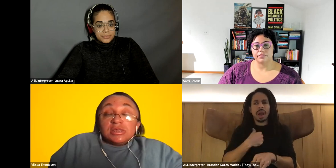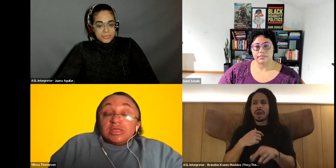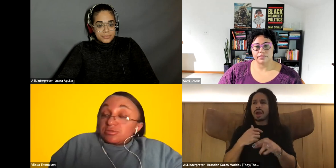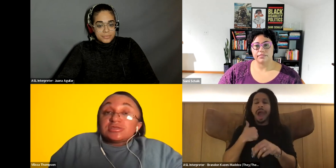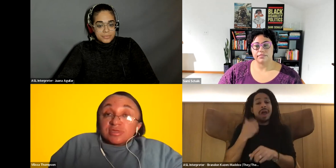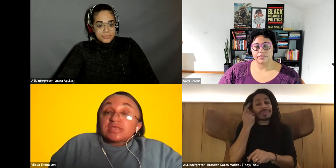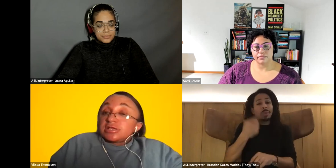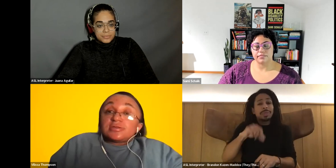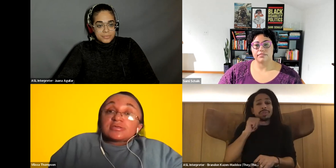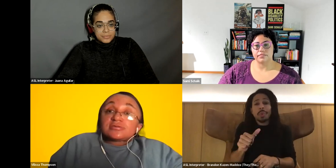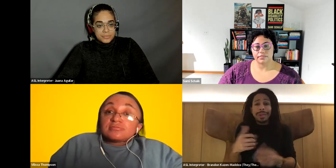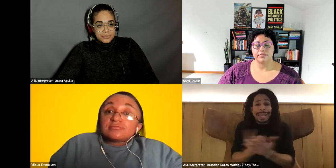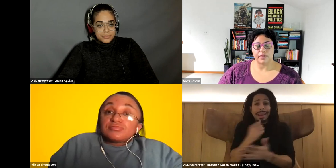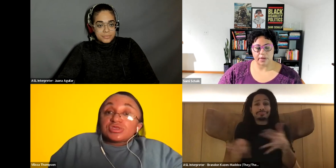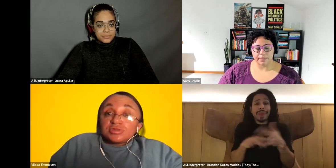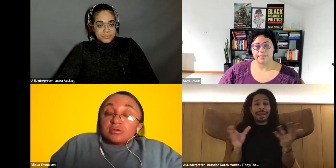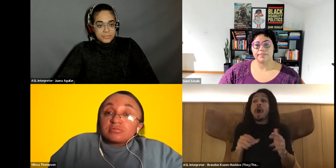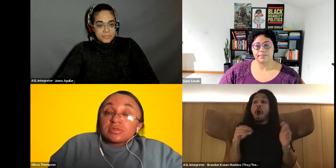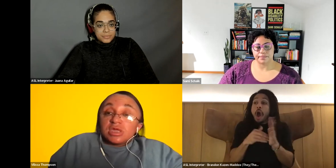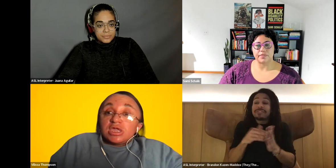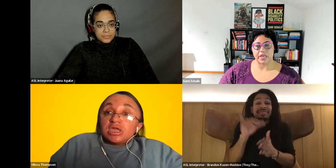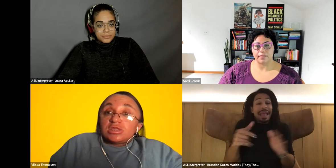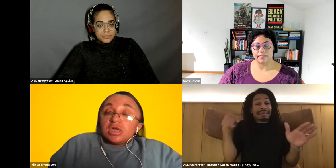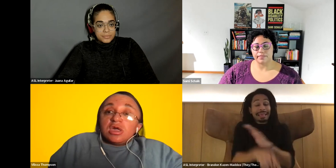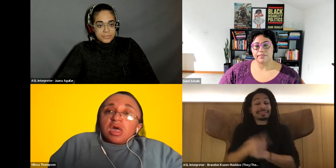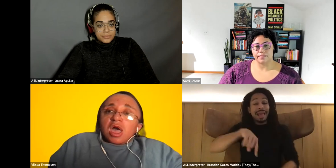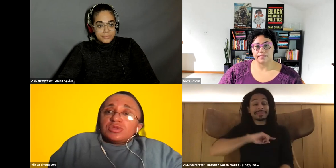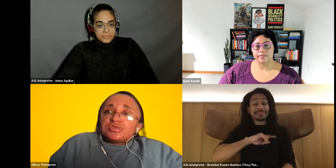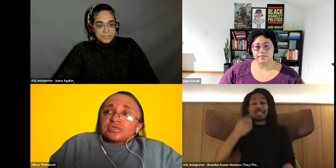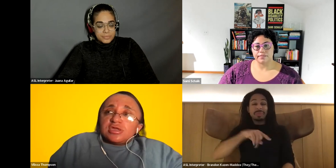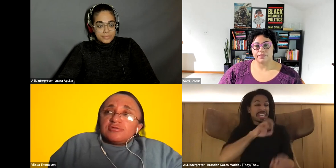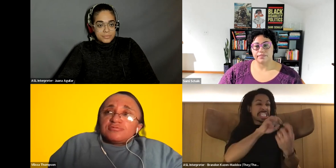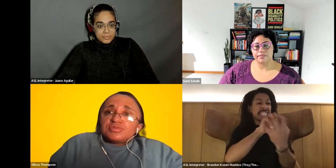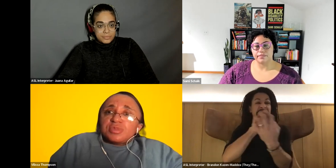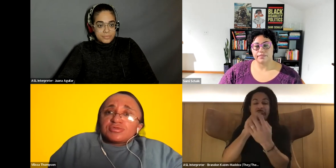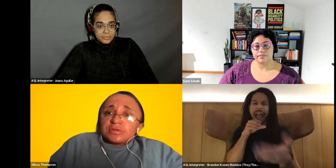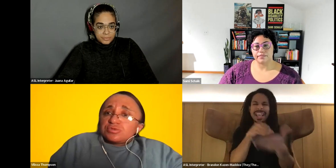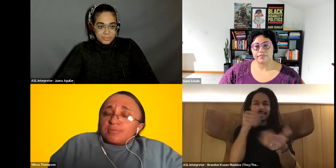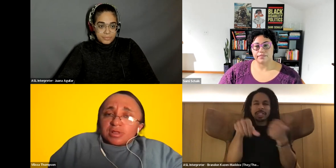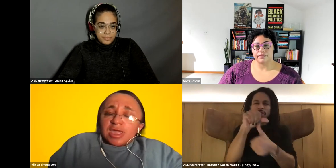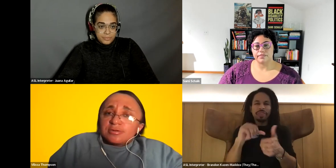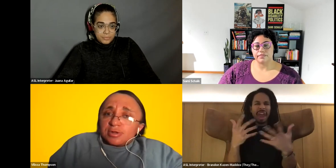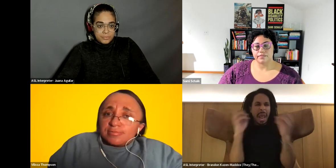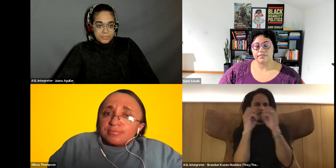Vilissa Thompson: literally sometimes killing us Vilissa Thompson: because we don't. And how do we save those of us who are Bella hanging on.